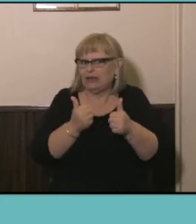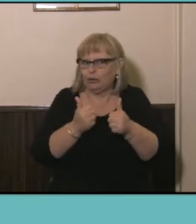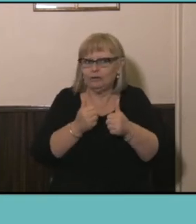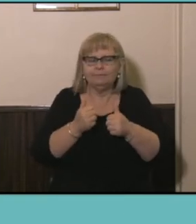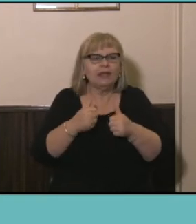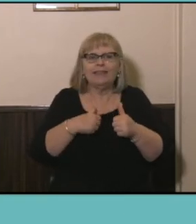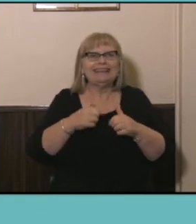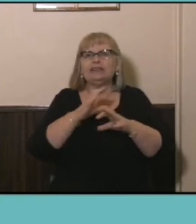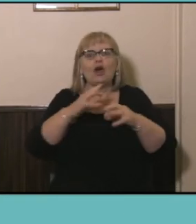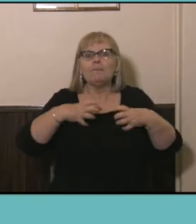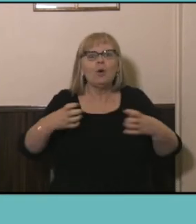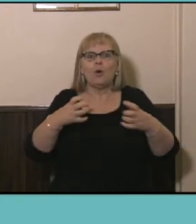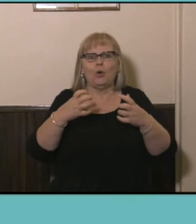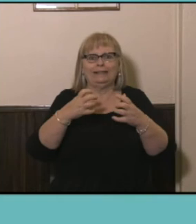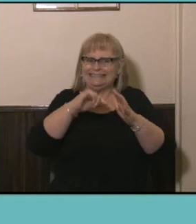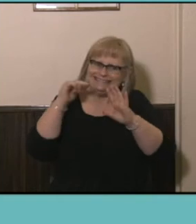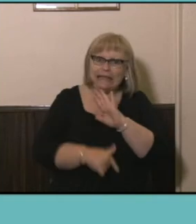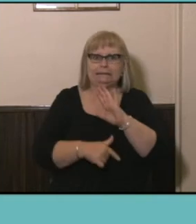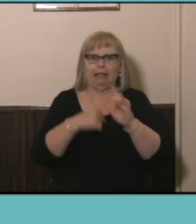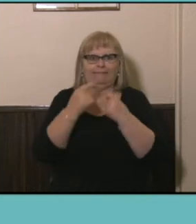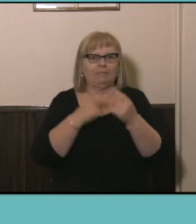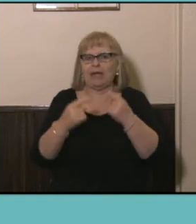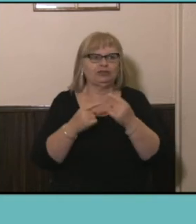a more detailed Data Set available to us that tells us about how we live and how